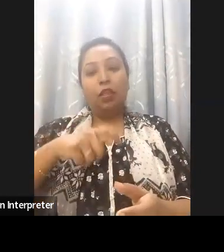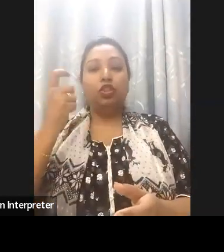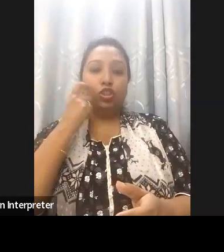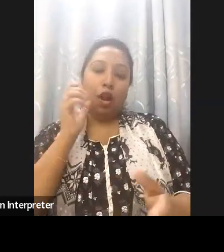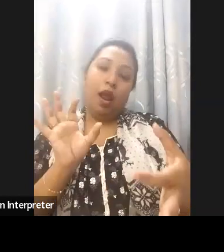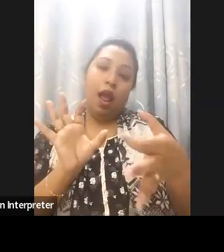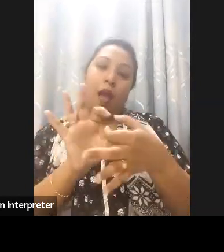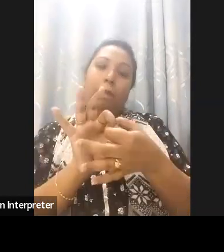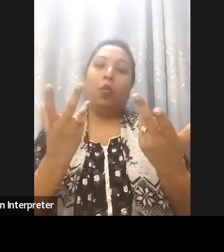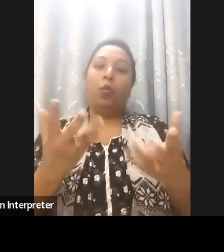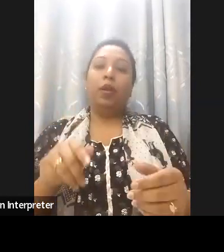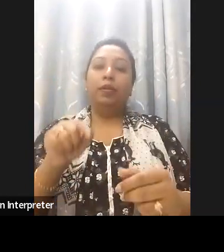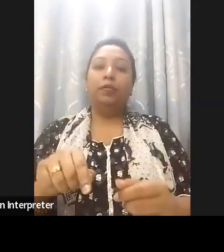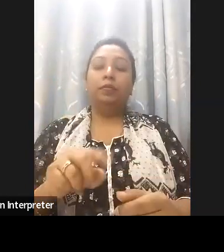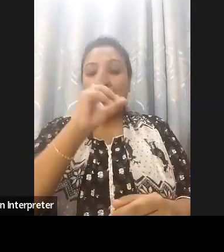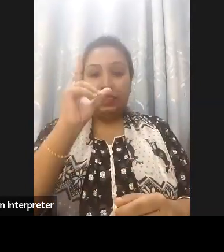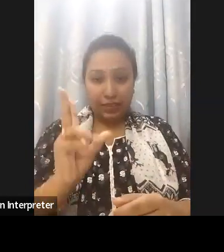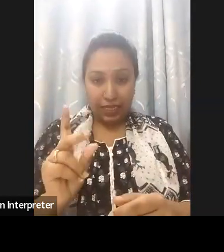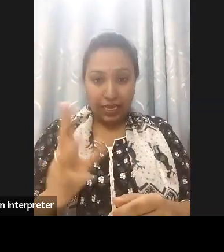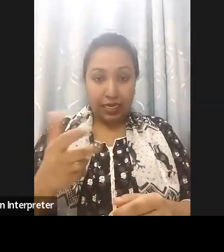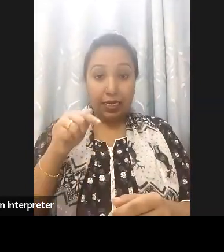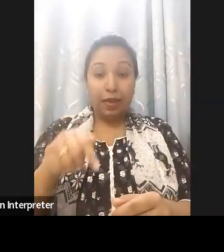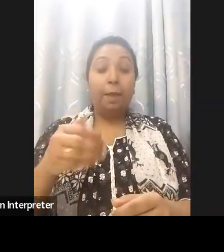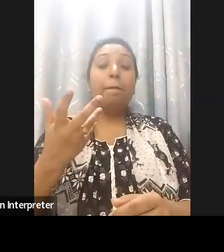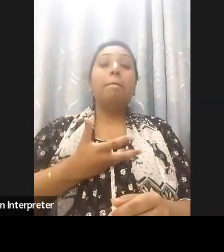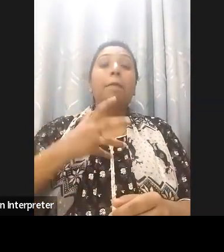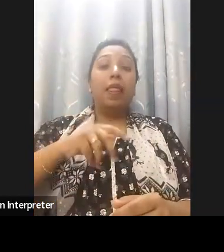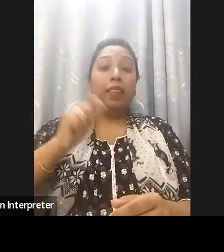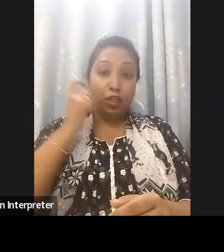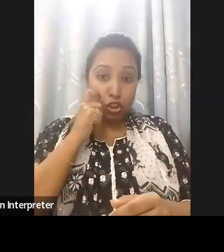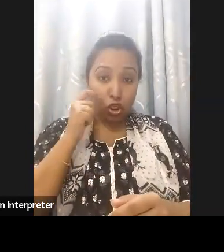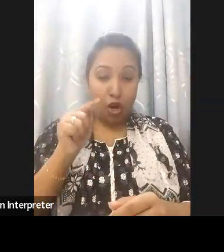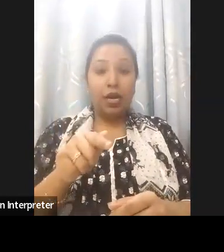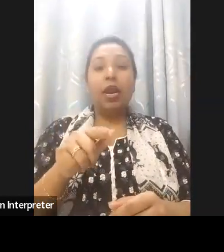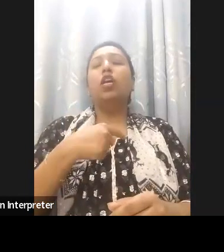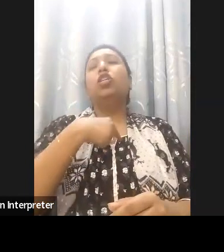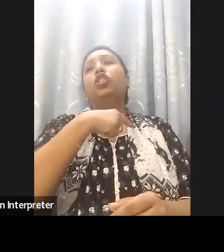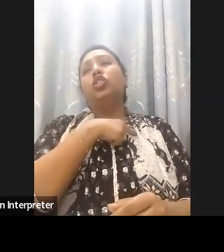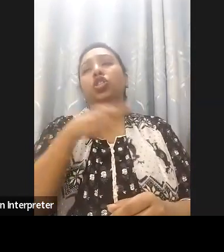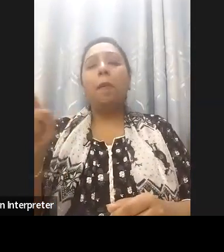and ensured accessible reading materials for all children with disabilities by providing